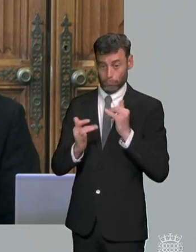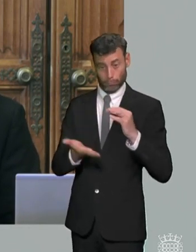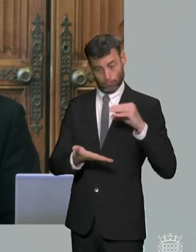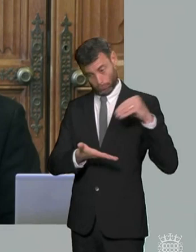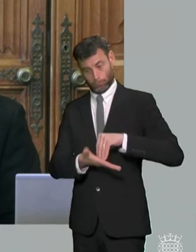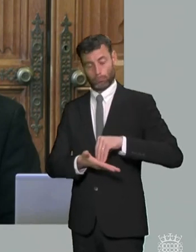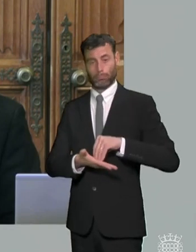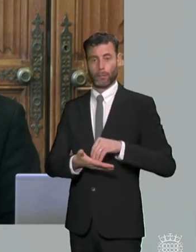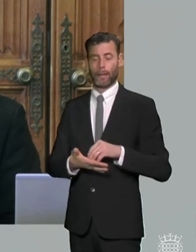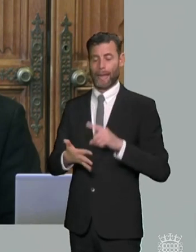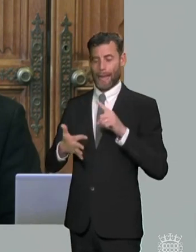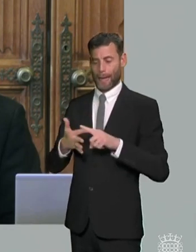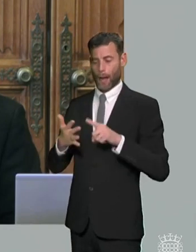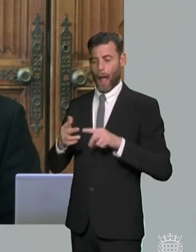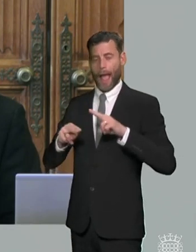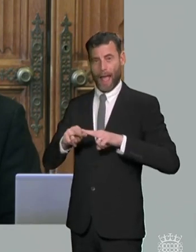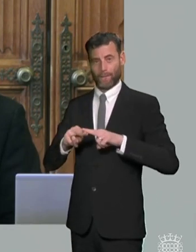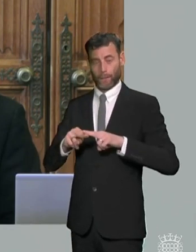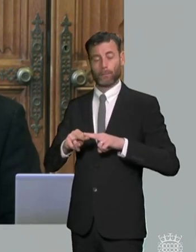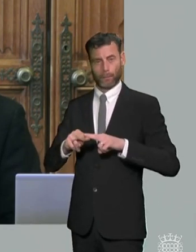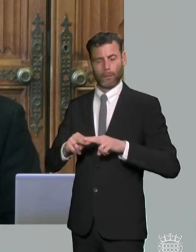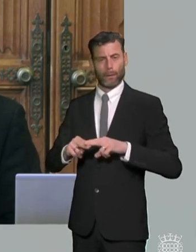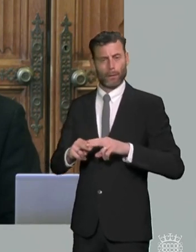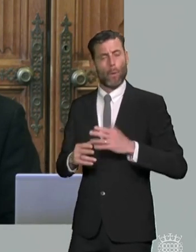that schools should have an inclusive culture schools should identify and help pupils who have